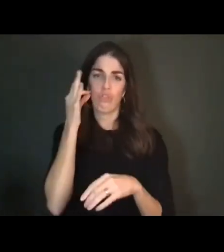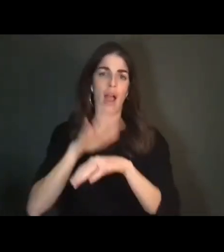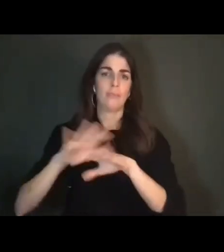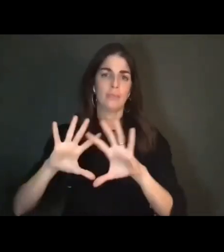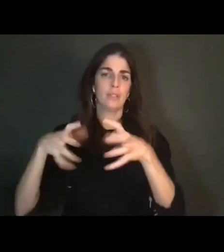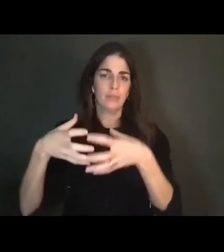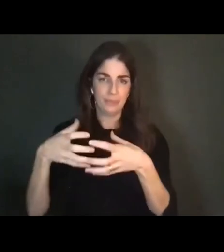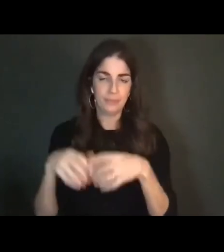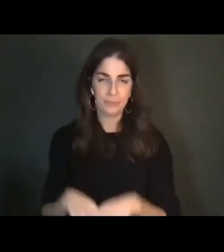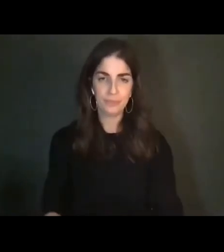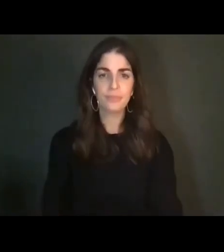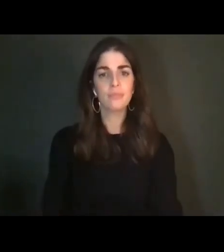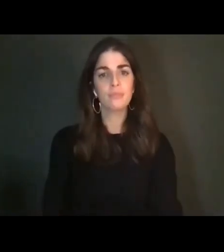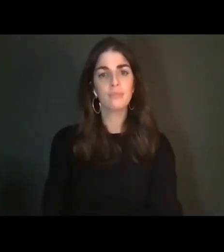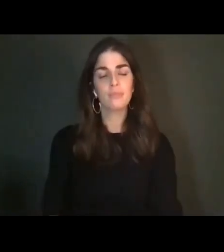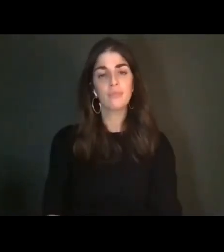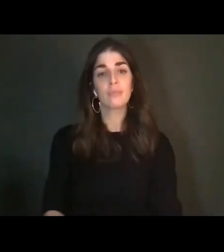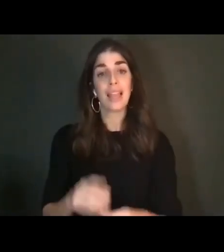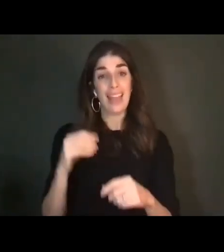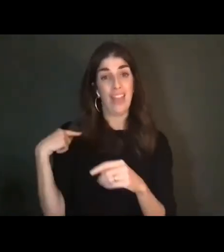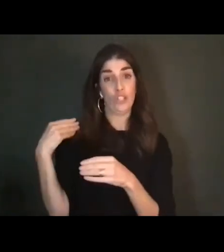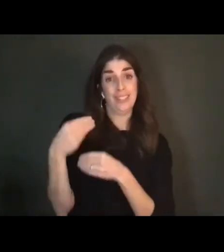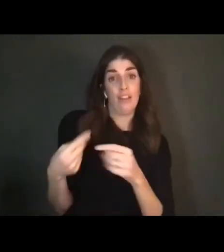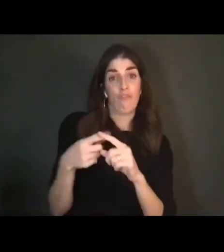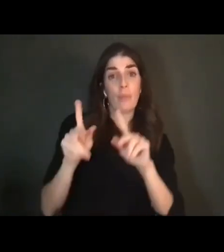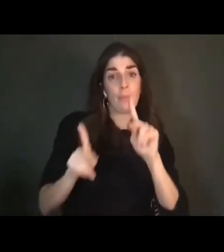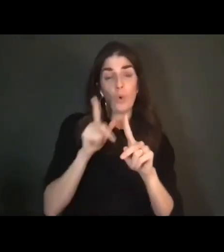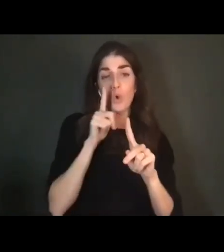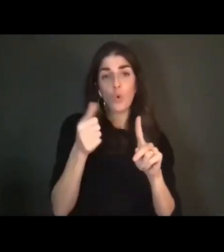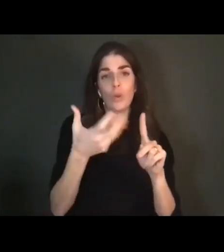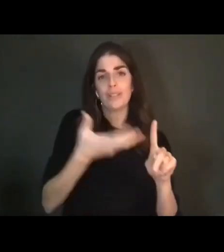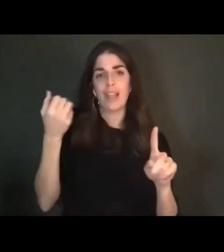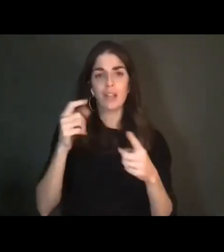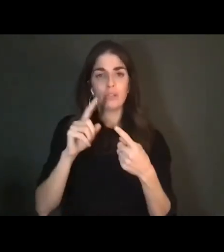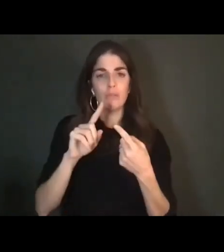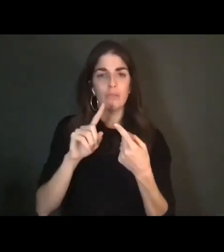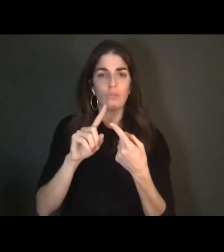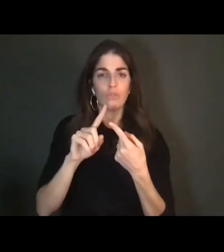Tribal Band, who are descendants of the people taken into missions Santa Cruz and San Juan